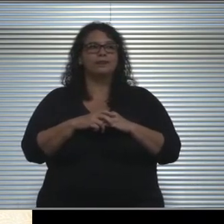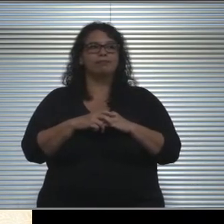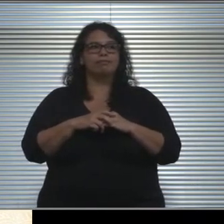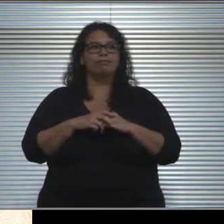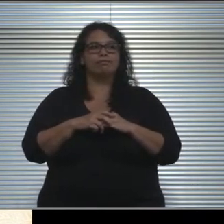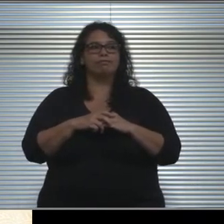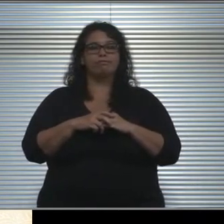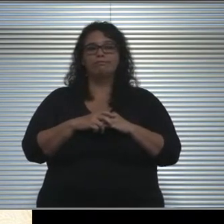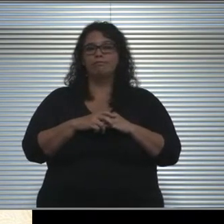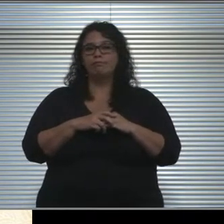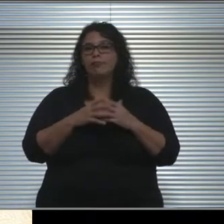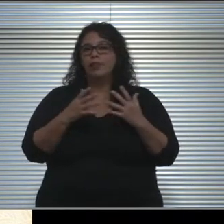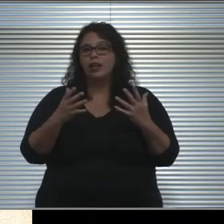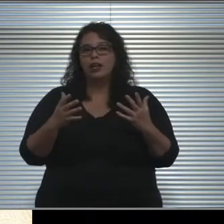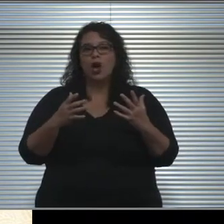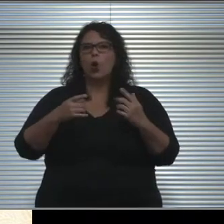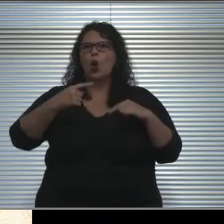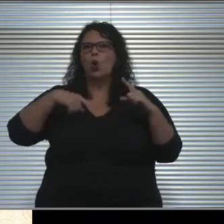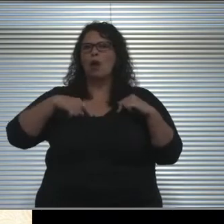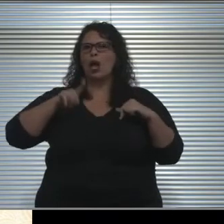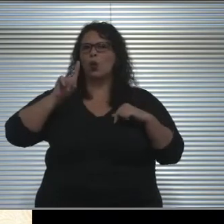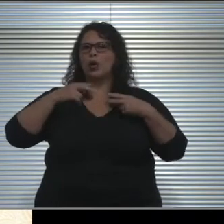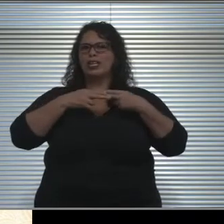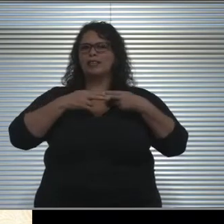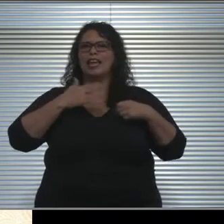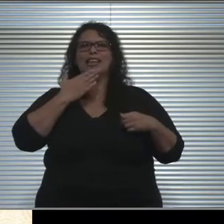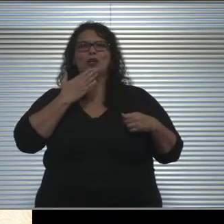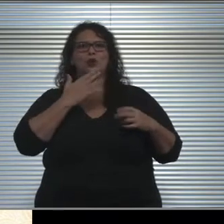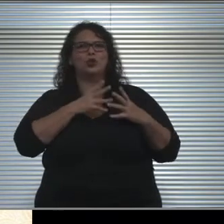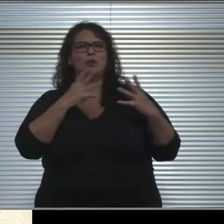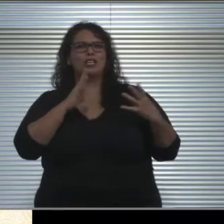So here's some things, go back one please, Leticia. Thank you so much for your help.